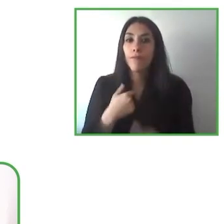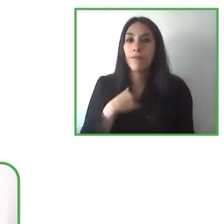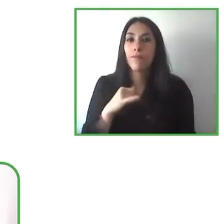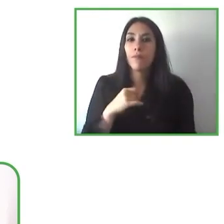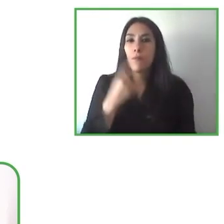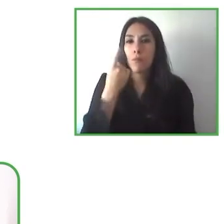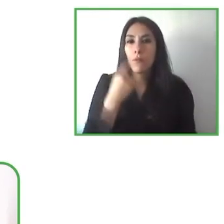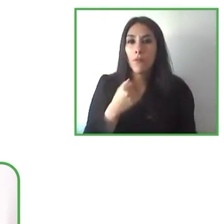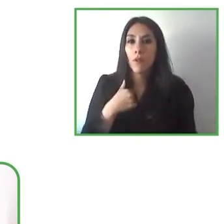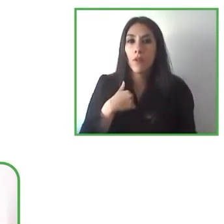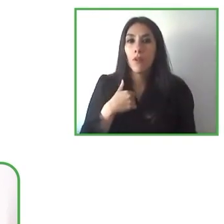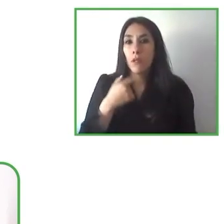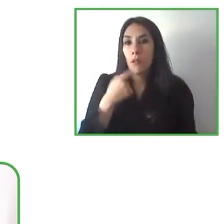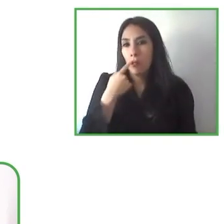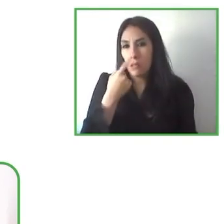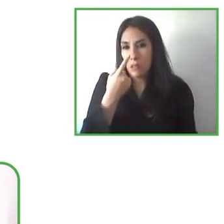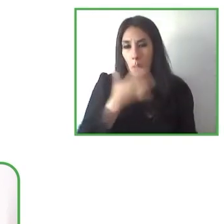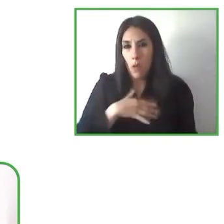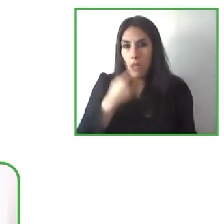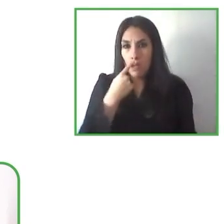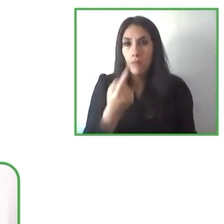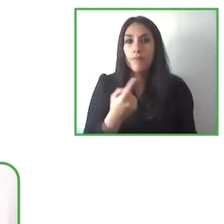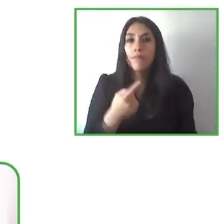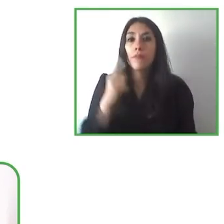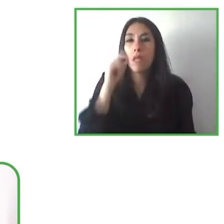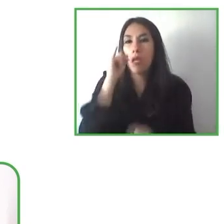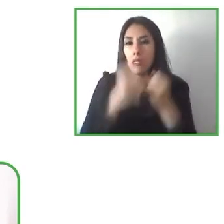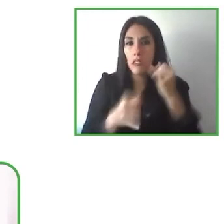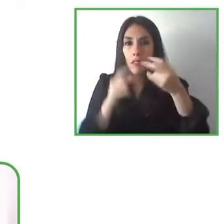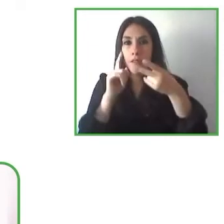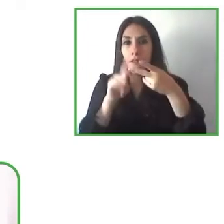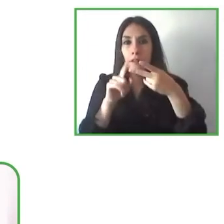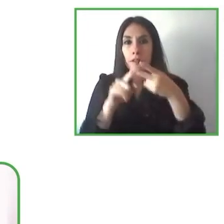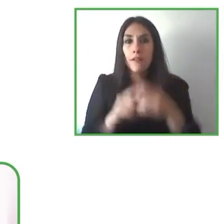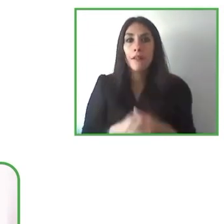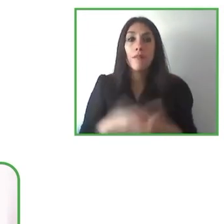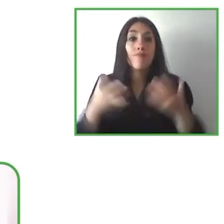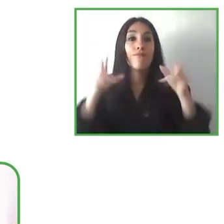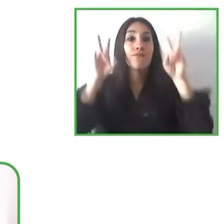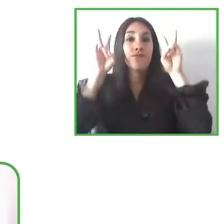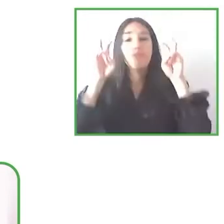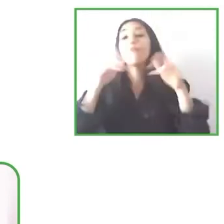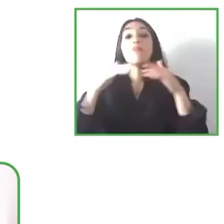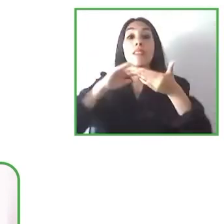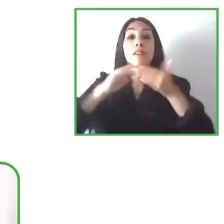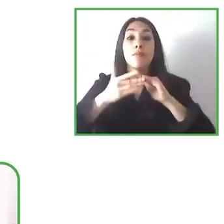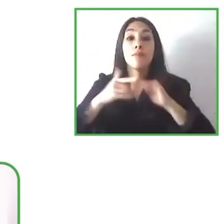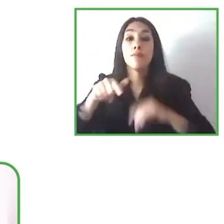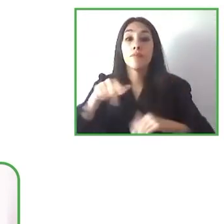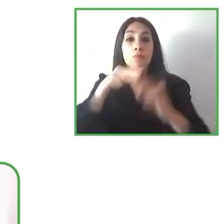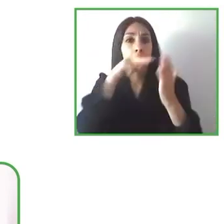First reflection it's something that I’ve talked uh already which is the concept of our smart city